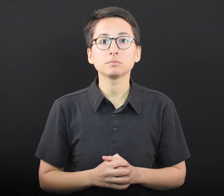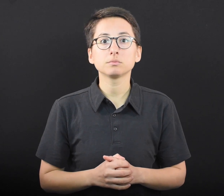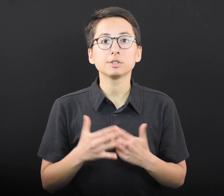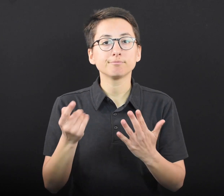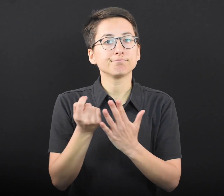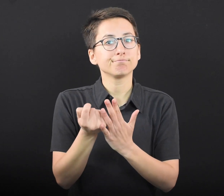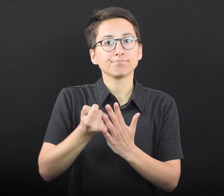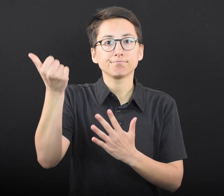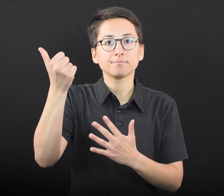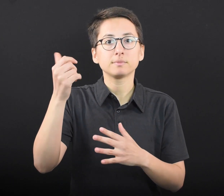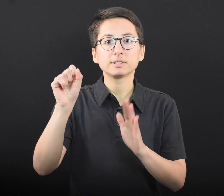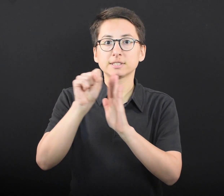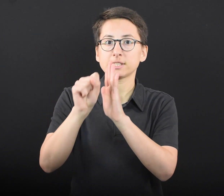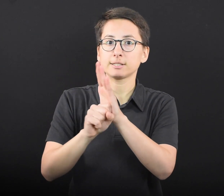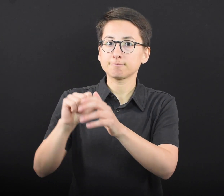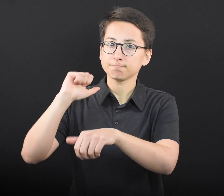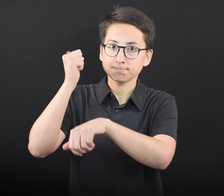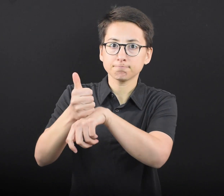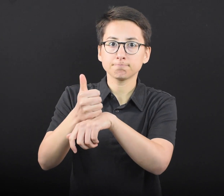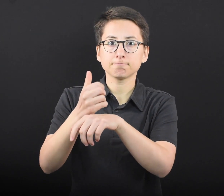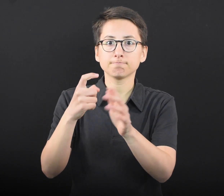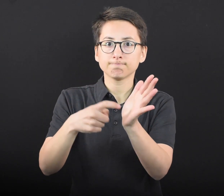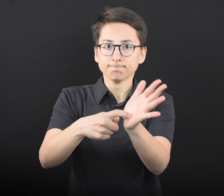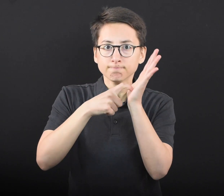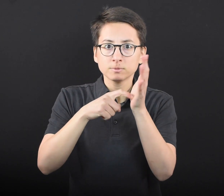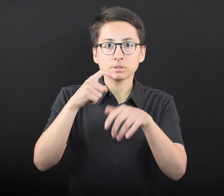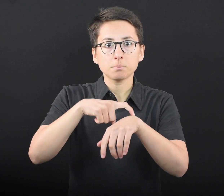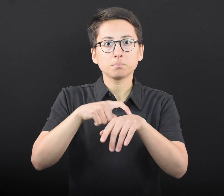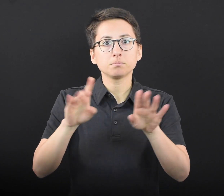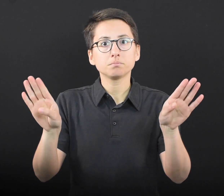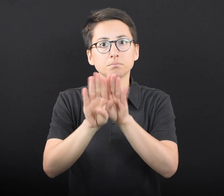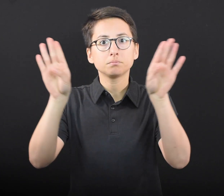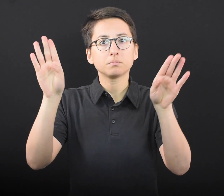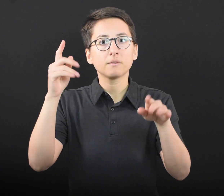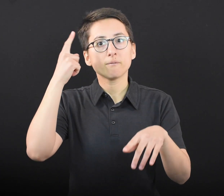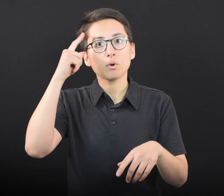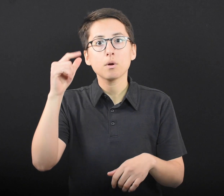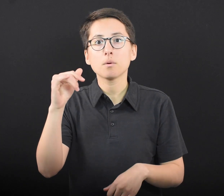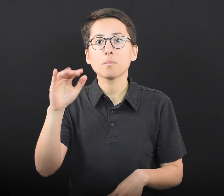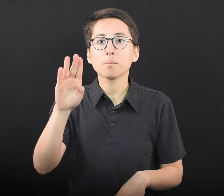• Eliminates the state-established mandatory closing time for bars,